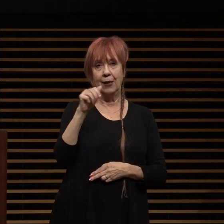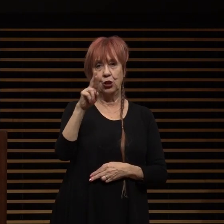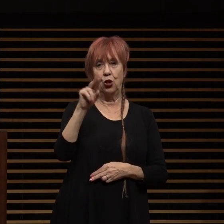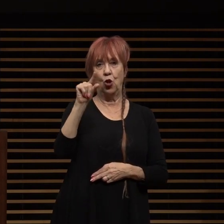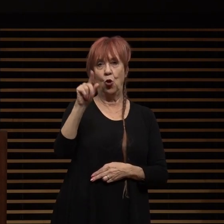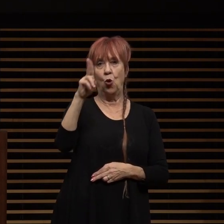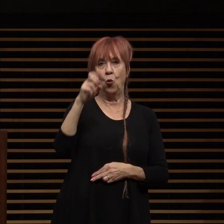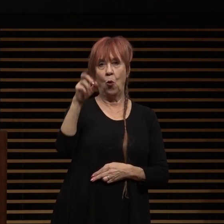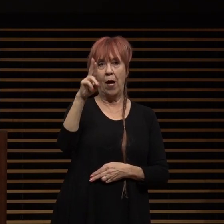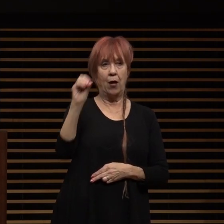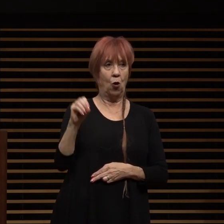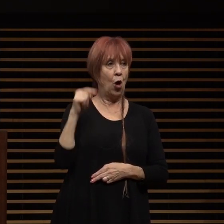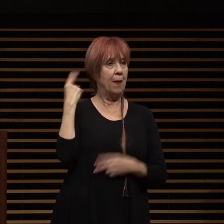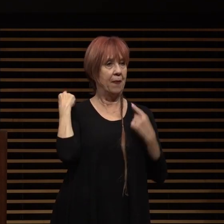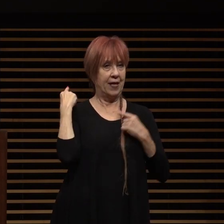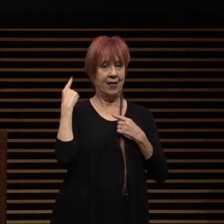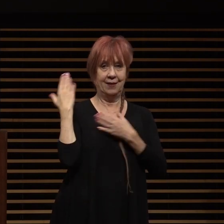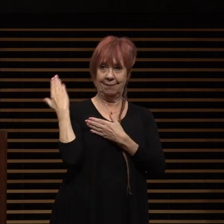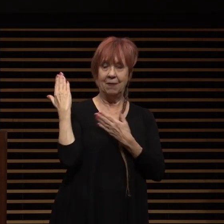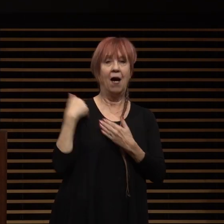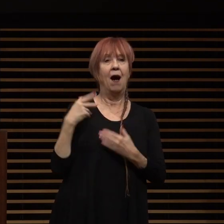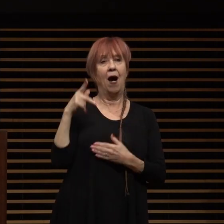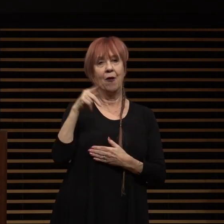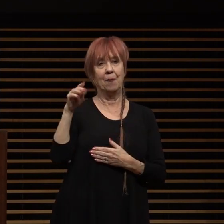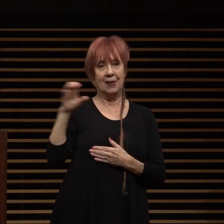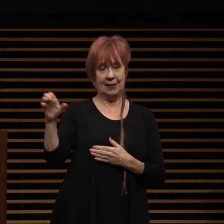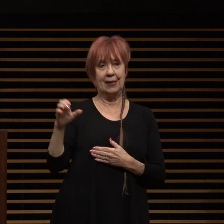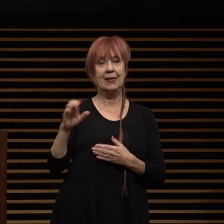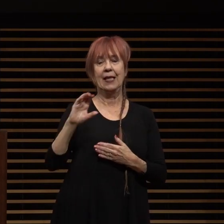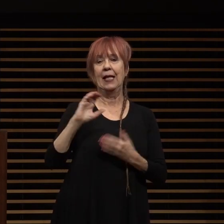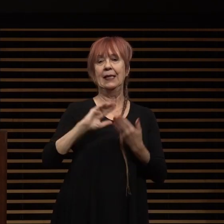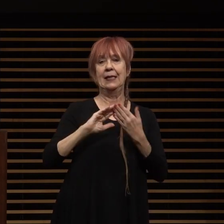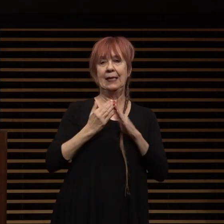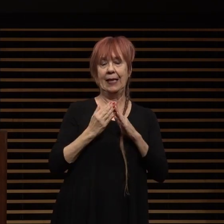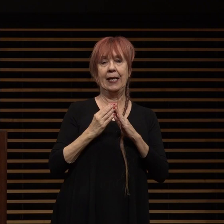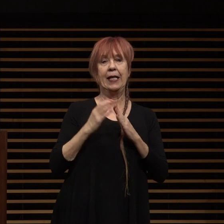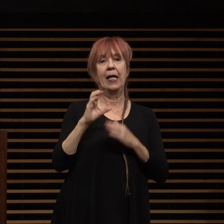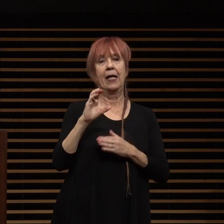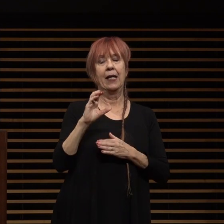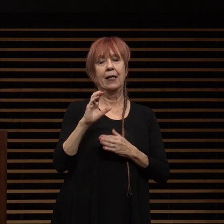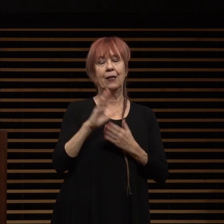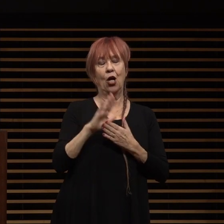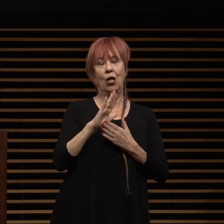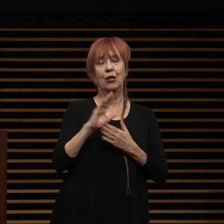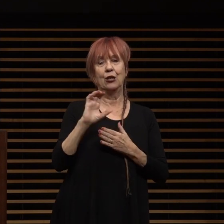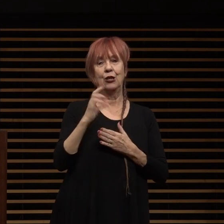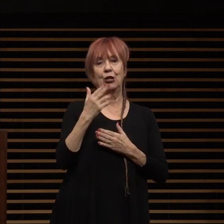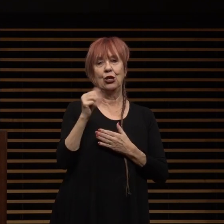and these are the pasadena college city college chamber singers this piece sweet